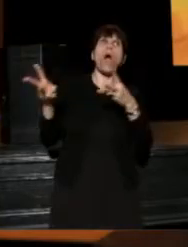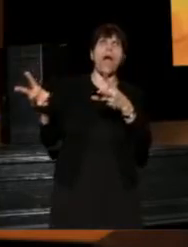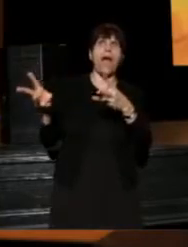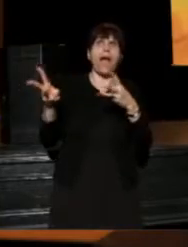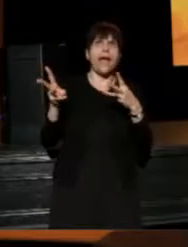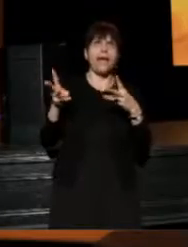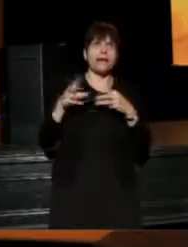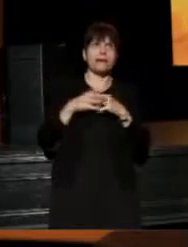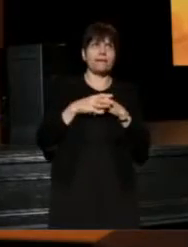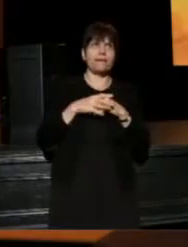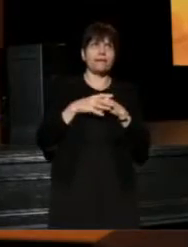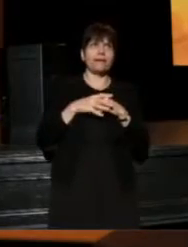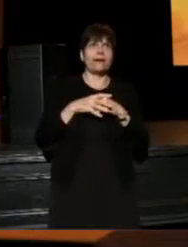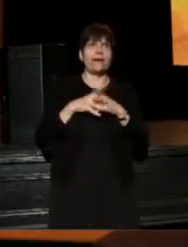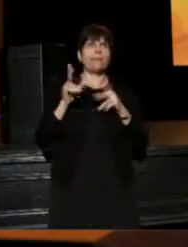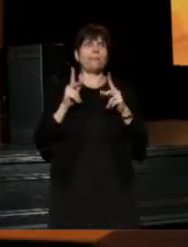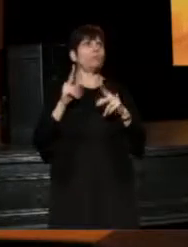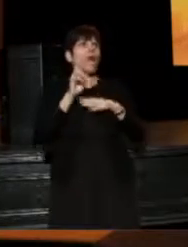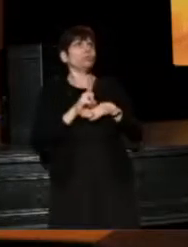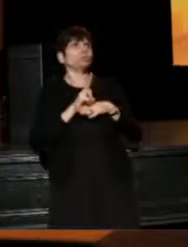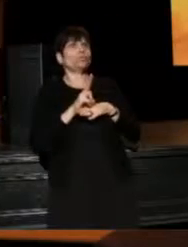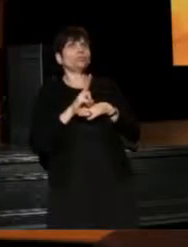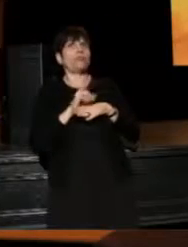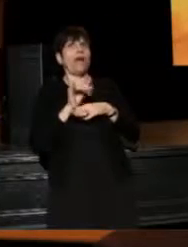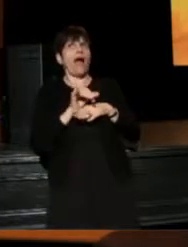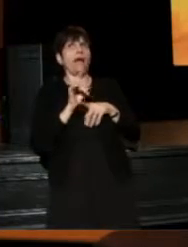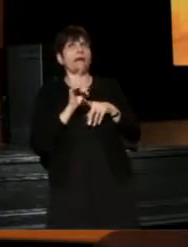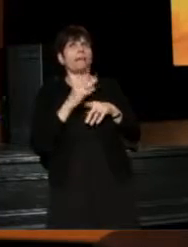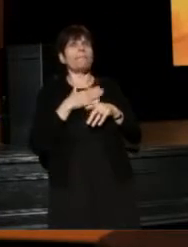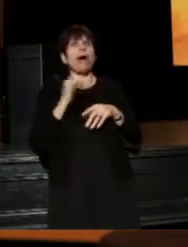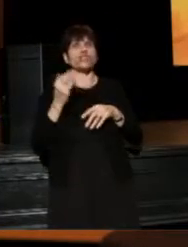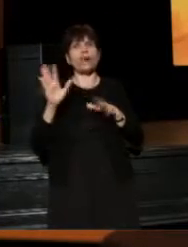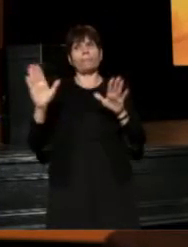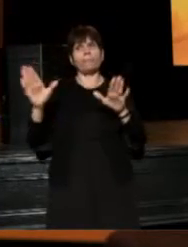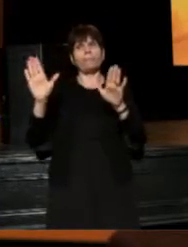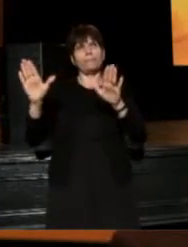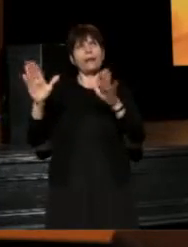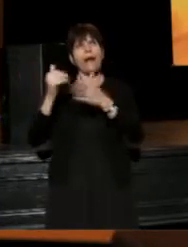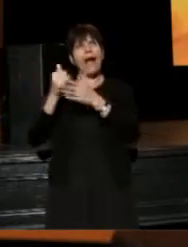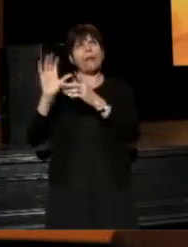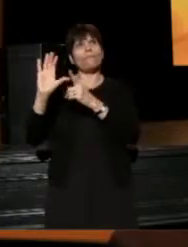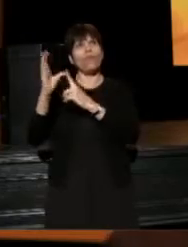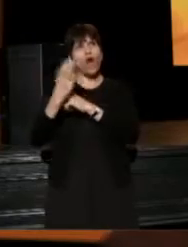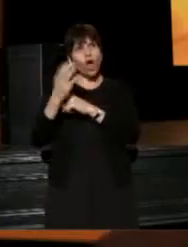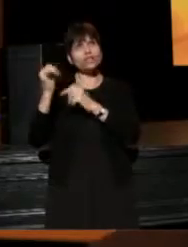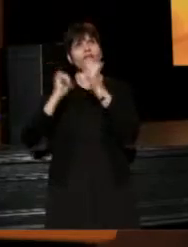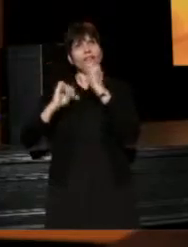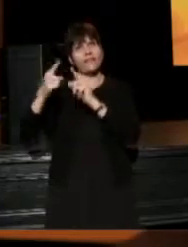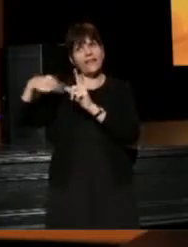and people are not used to that -- is my job to try to help the culture of theater,